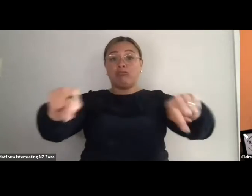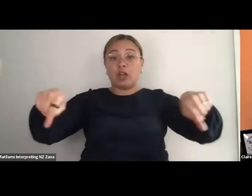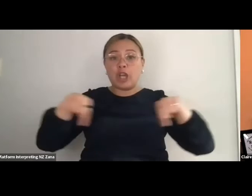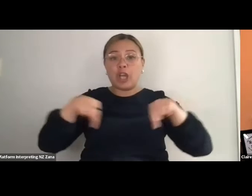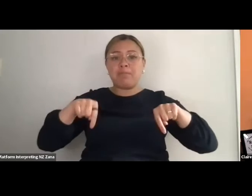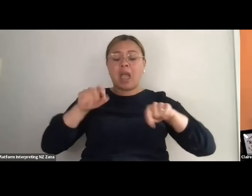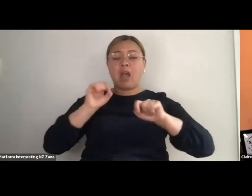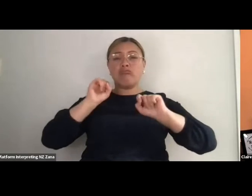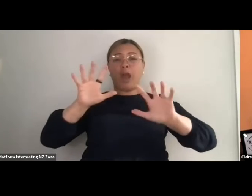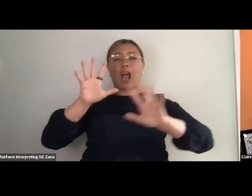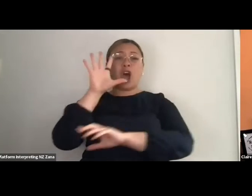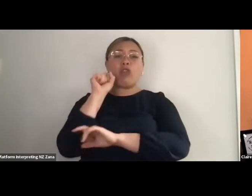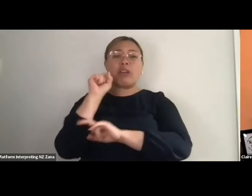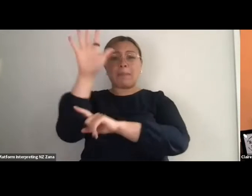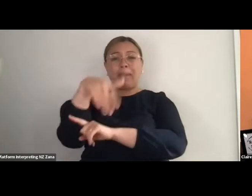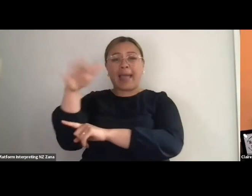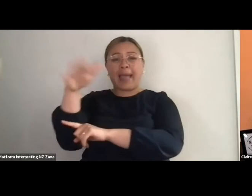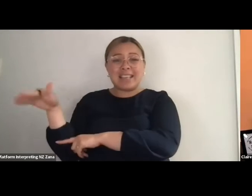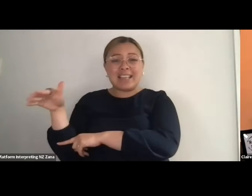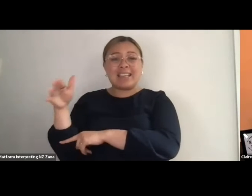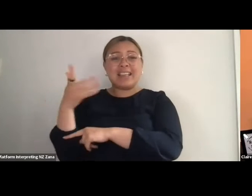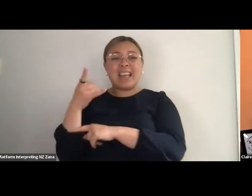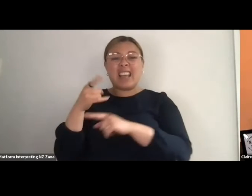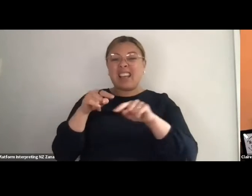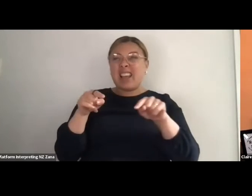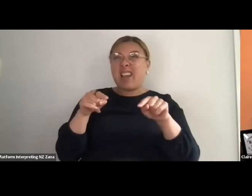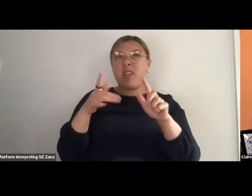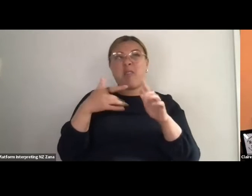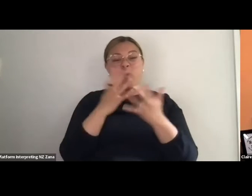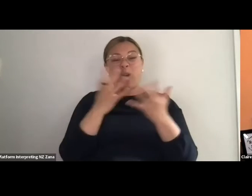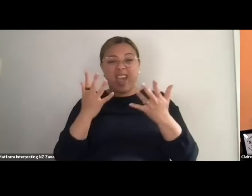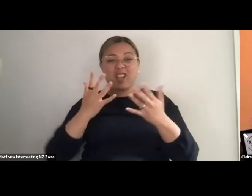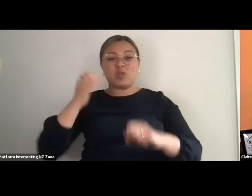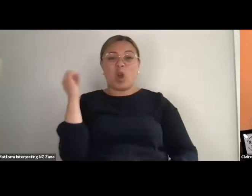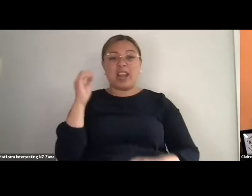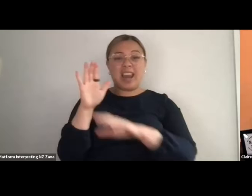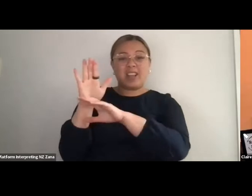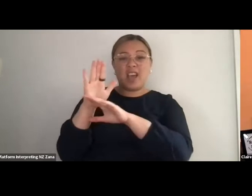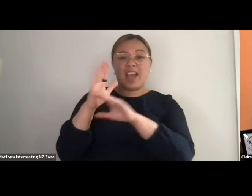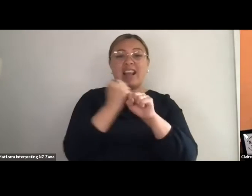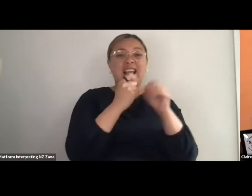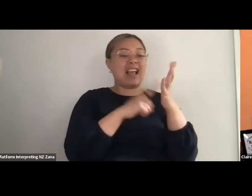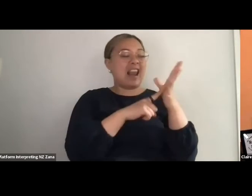outside Glasgow in Scotland with my happiest houseplant kind of tumbling down the shelves